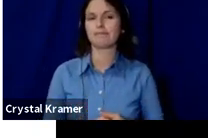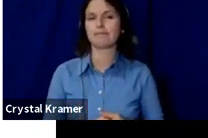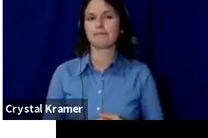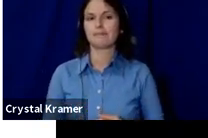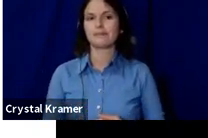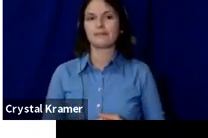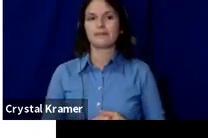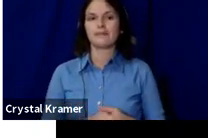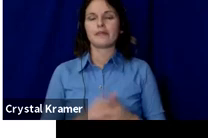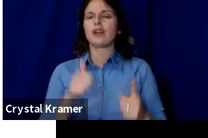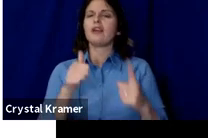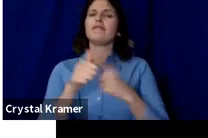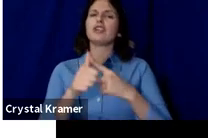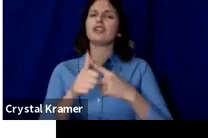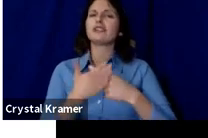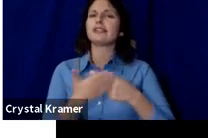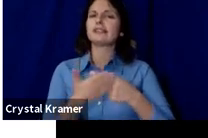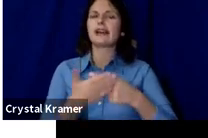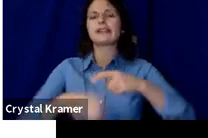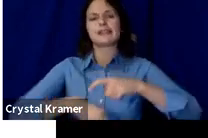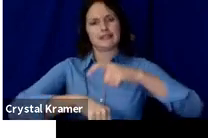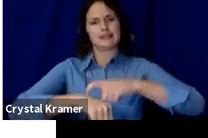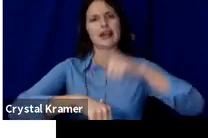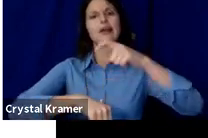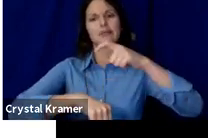The first thing we can talk about is timing.